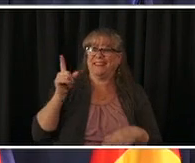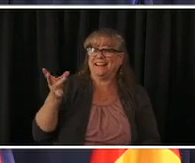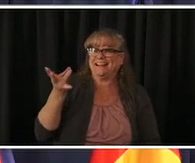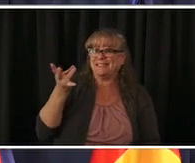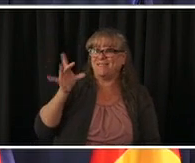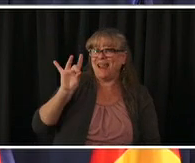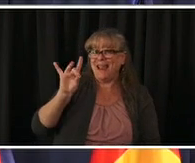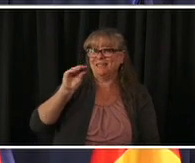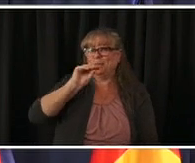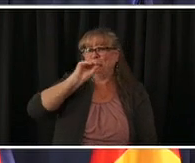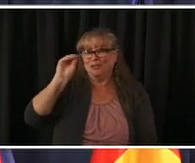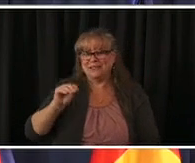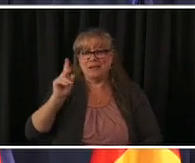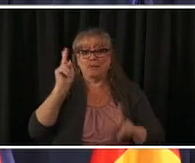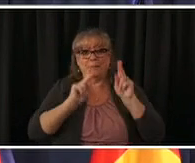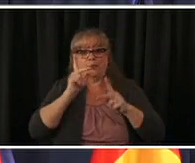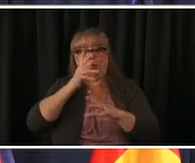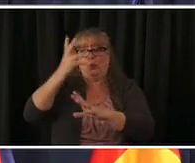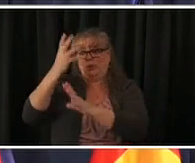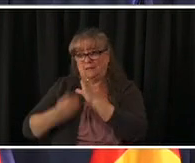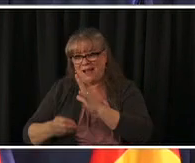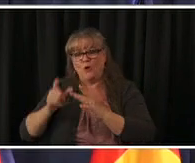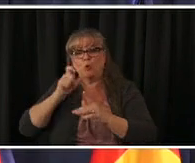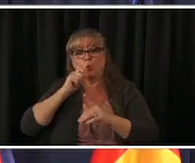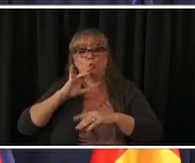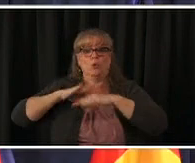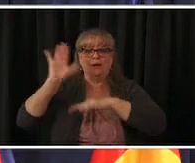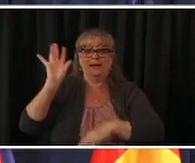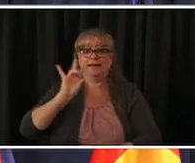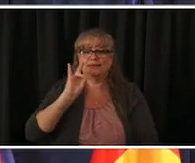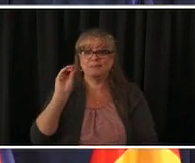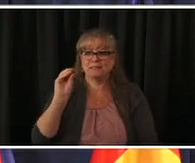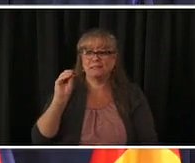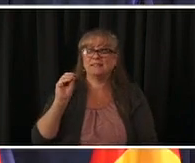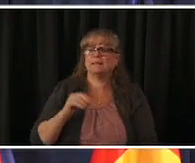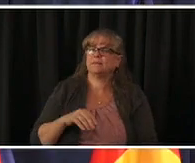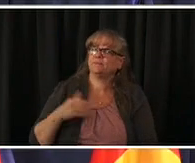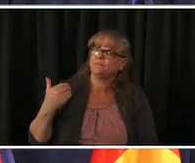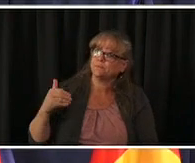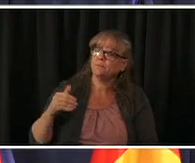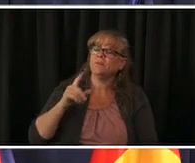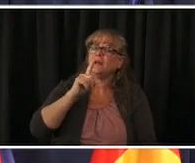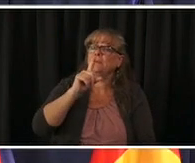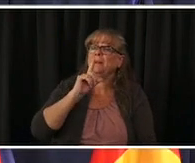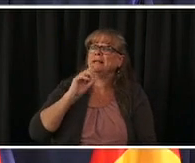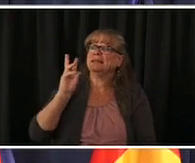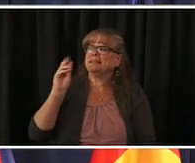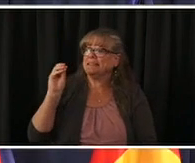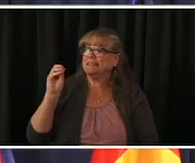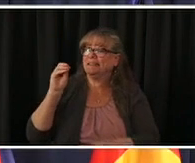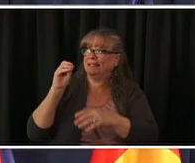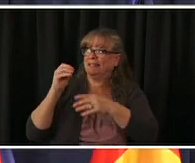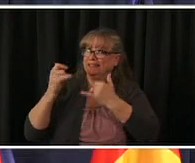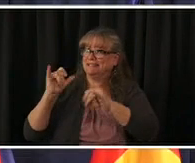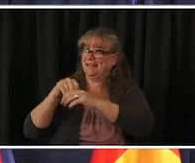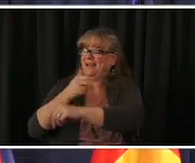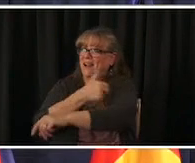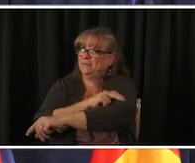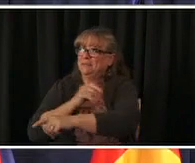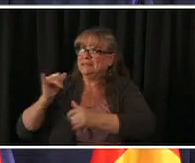it's a majority of hospitalizations and uh over 85 percent of deaths uh so though that's really where